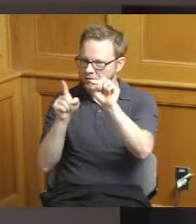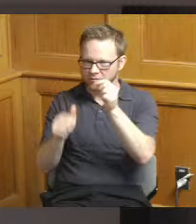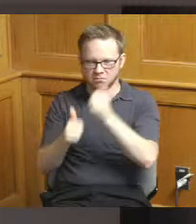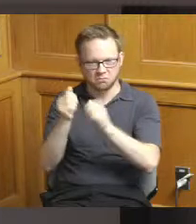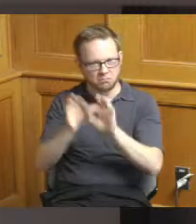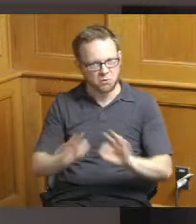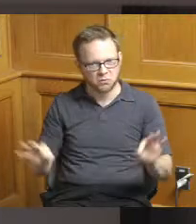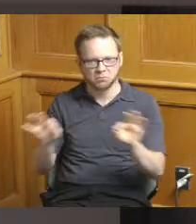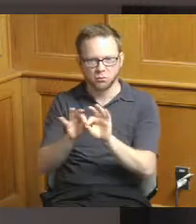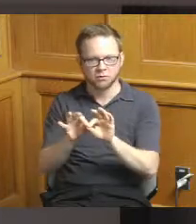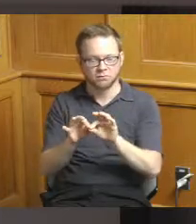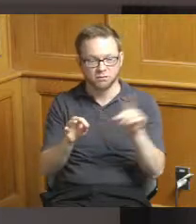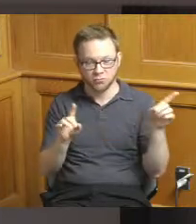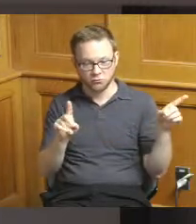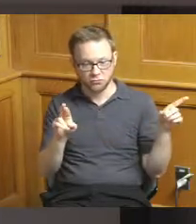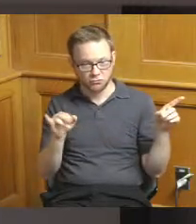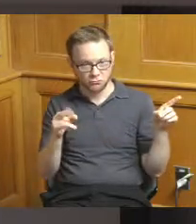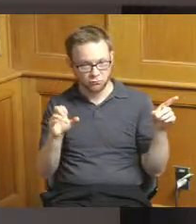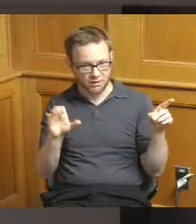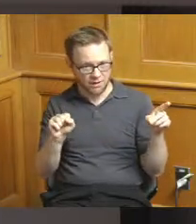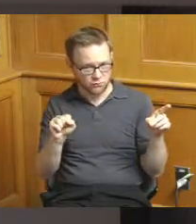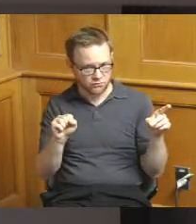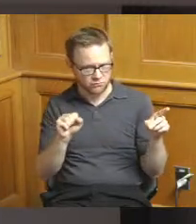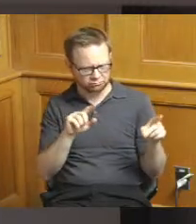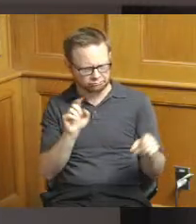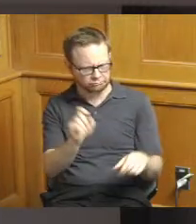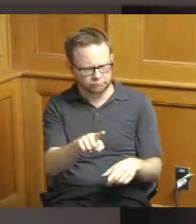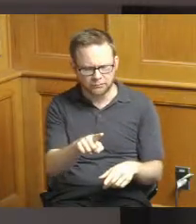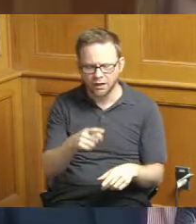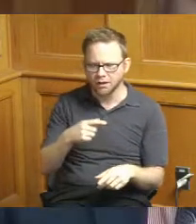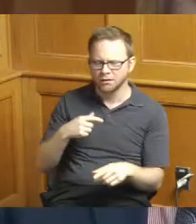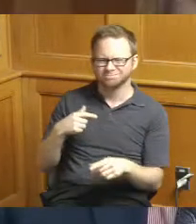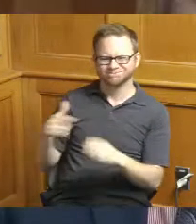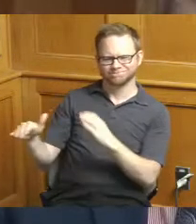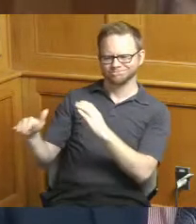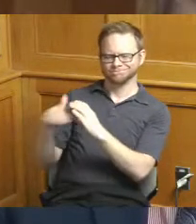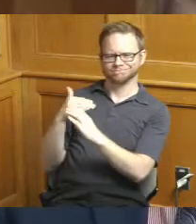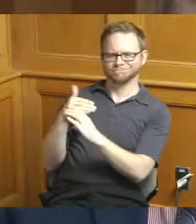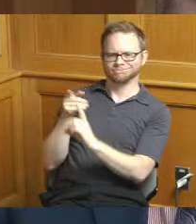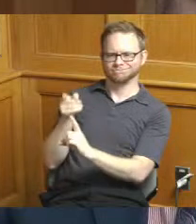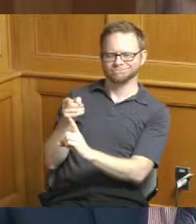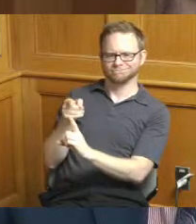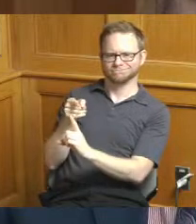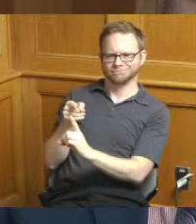can I ask a question about this one please so I received an email from a member of this community